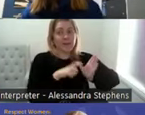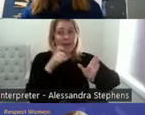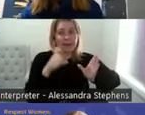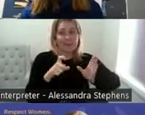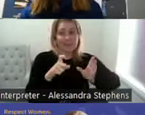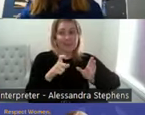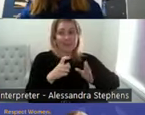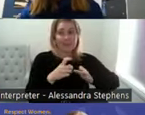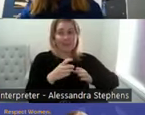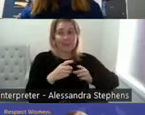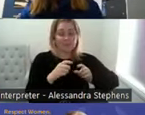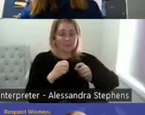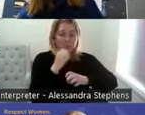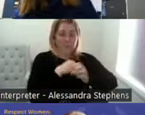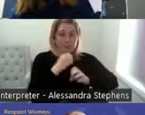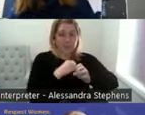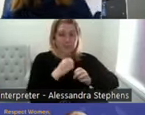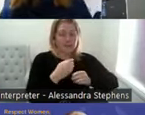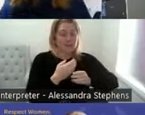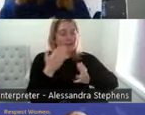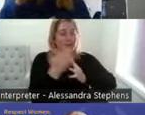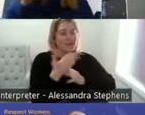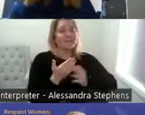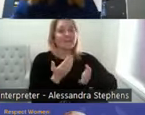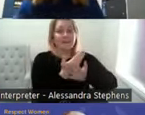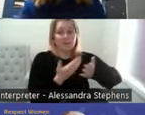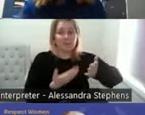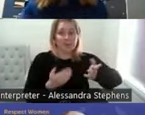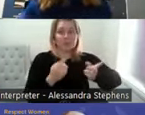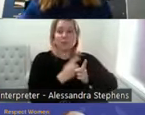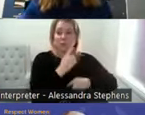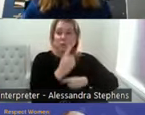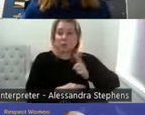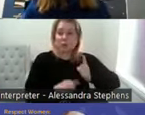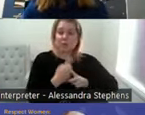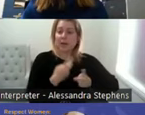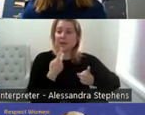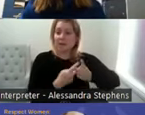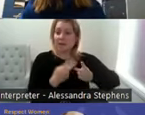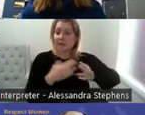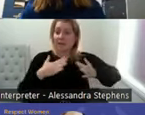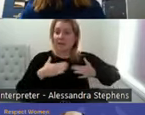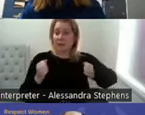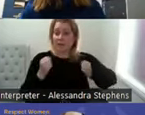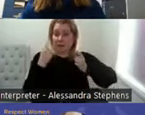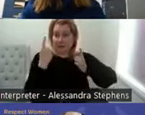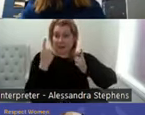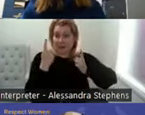get this information and to also talk about it. We also talk a lot about body autonomy. So, kids